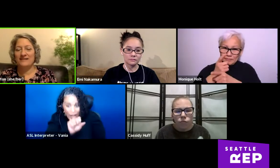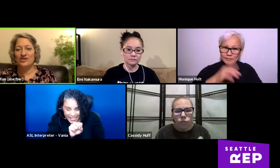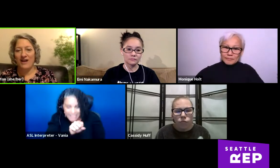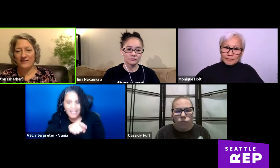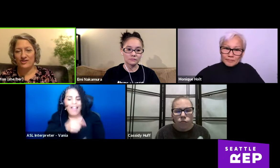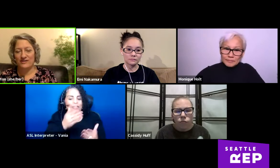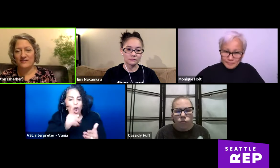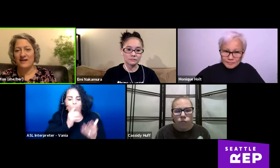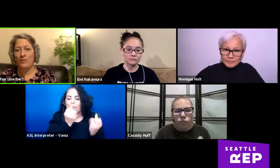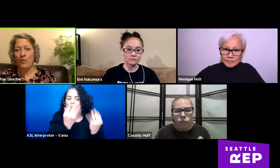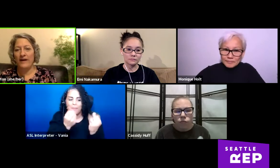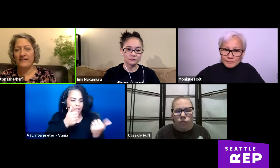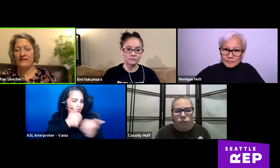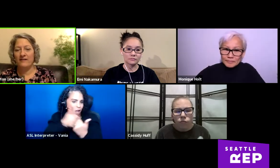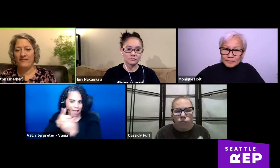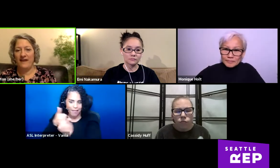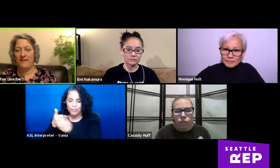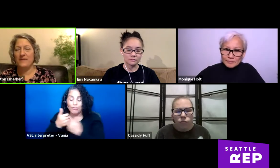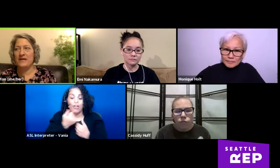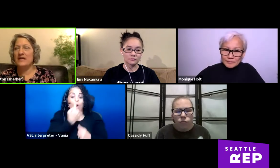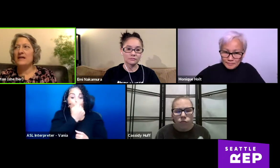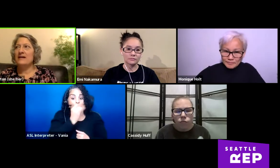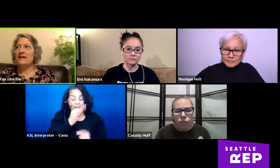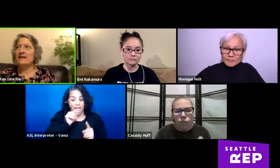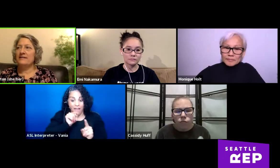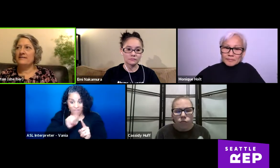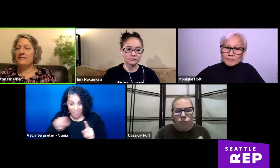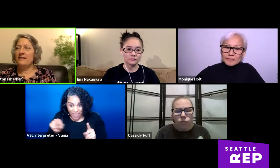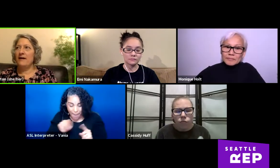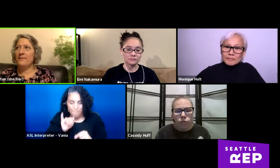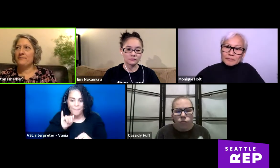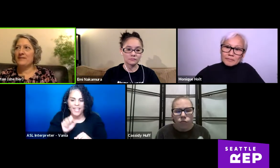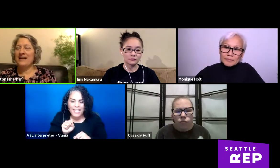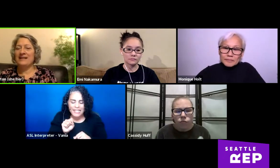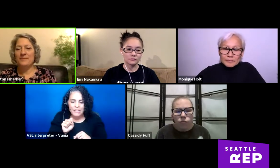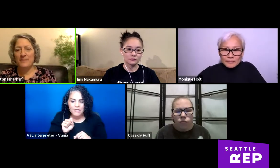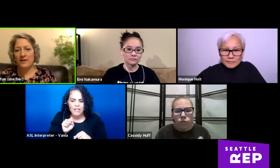many challenges, and one of them is getting people